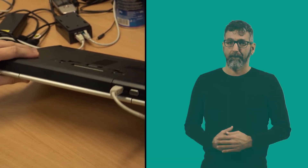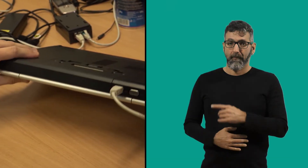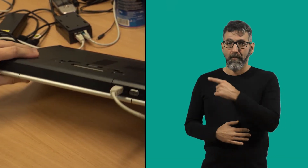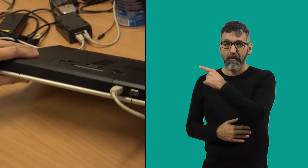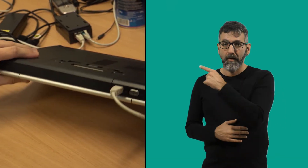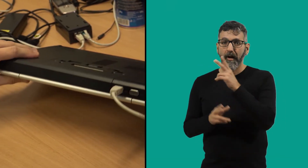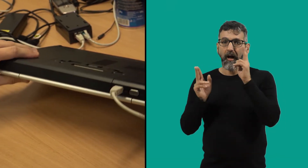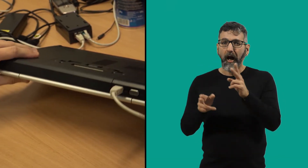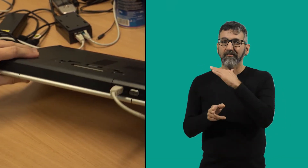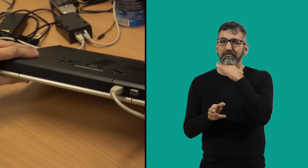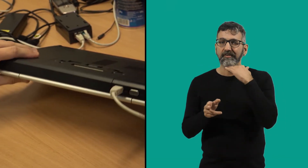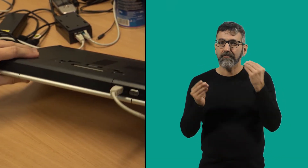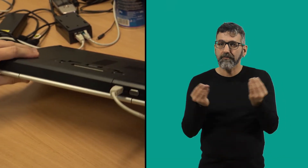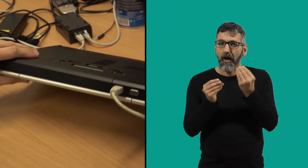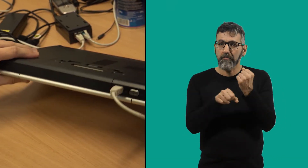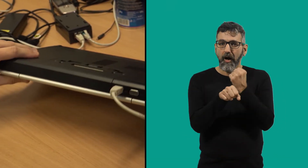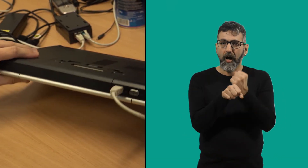Tomas can do many things,